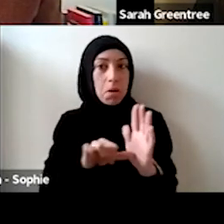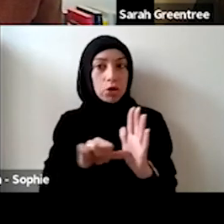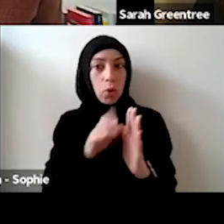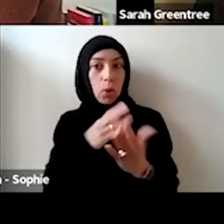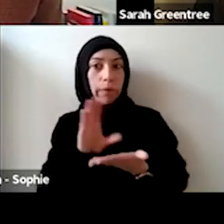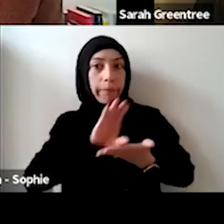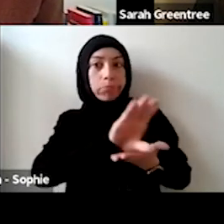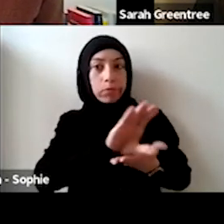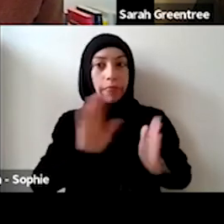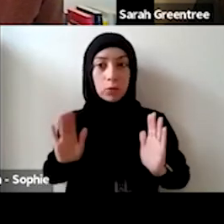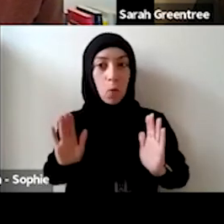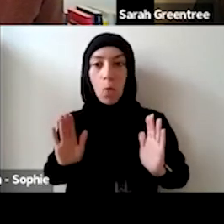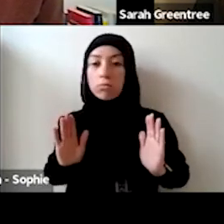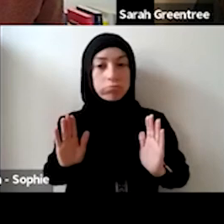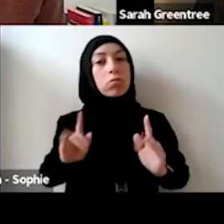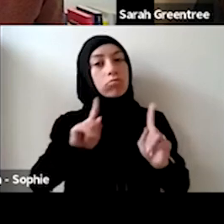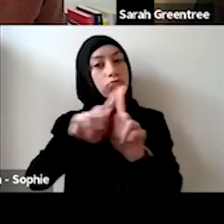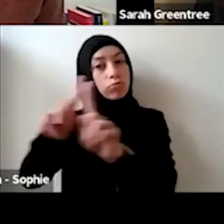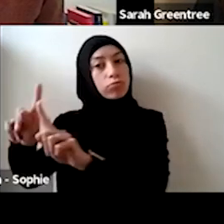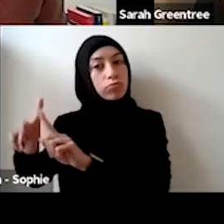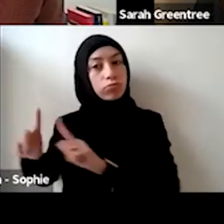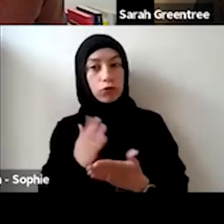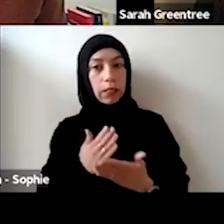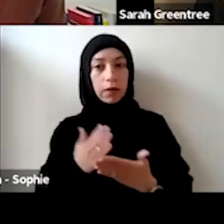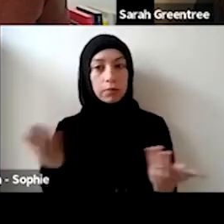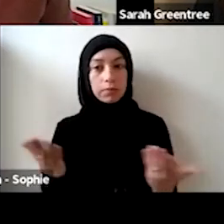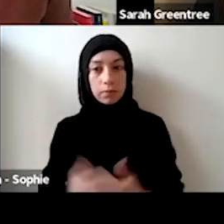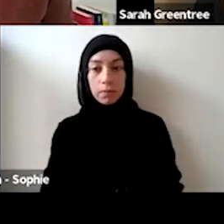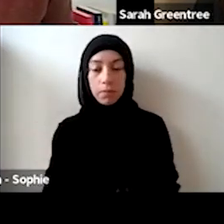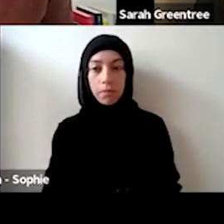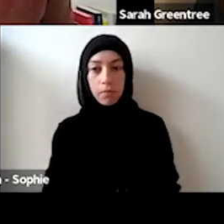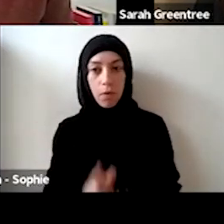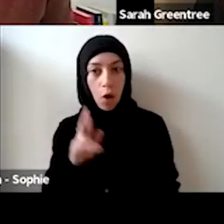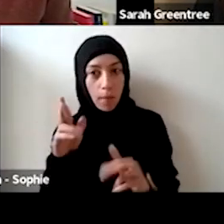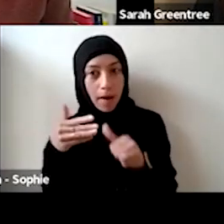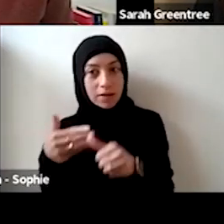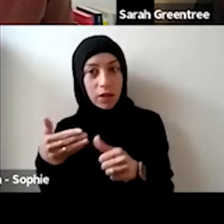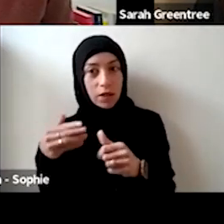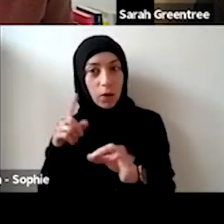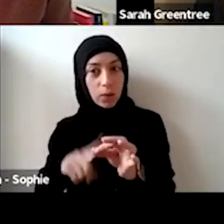Is not really a case where we say the budget I'm Hi! There's answered the question, Jessica. for visual arts will be X. I hope that answer the question, Jessica. And the new launch in the period of application, and the